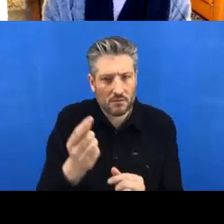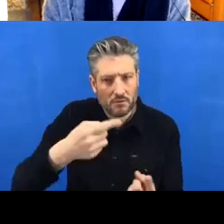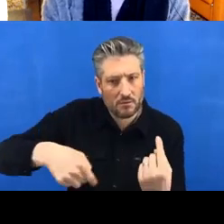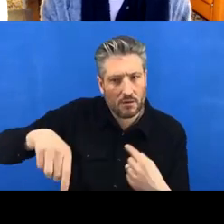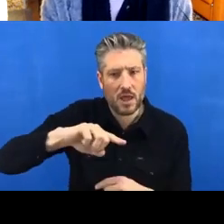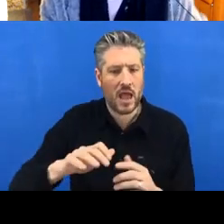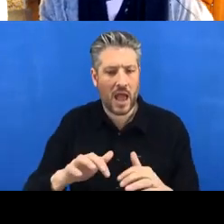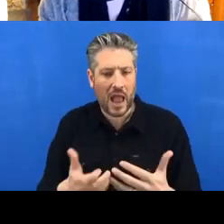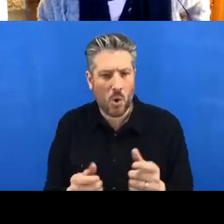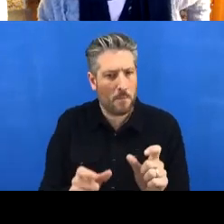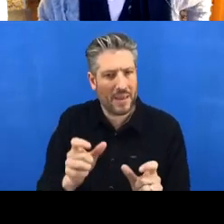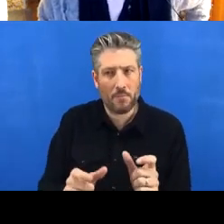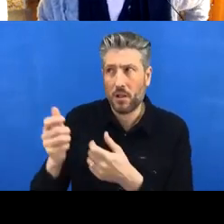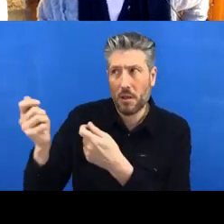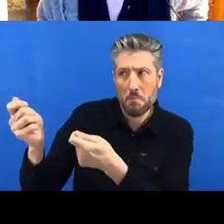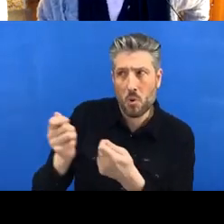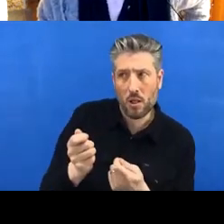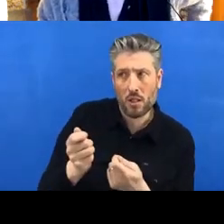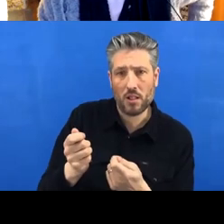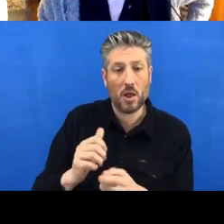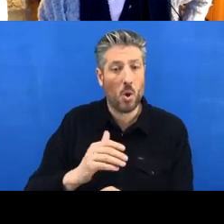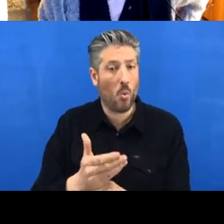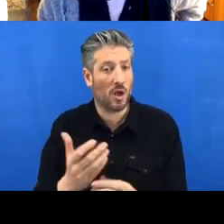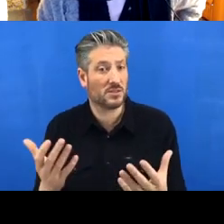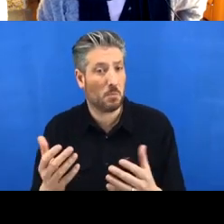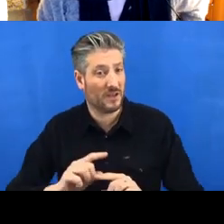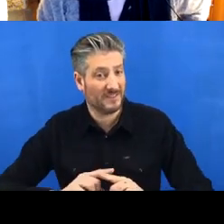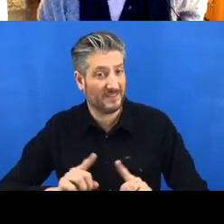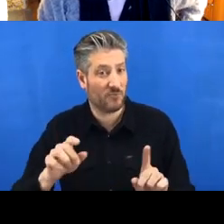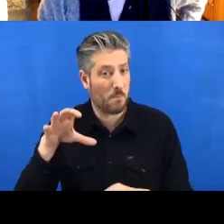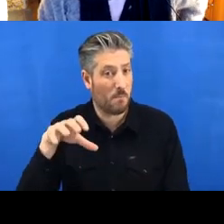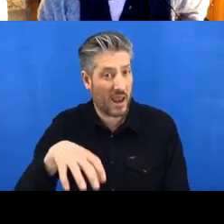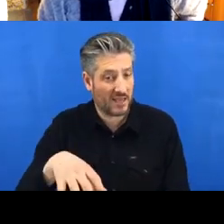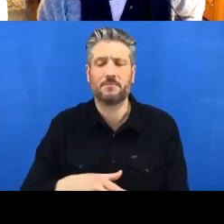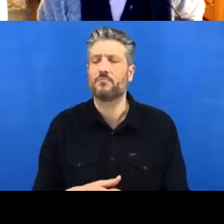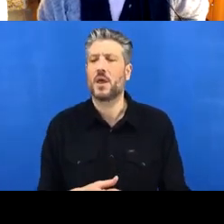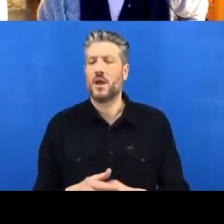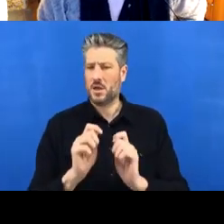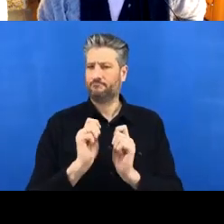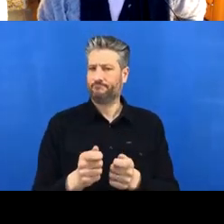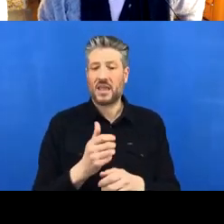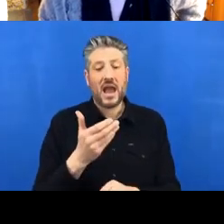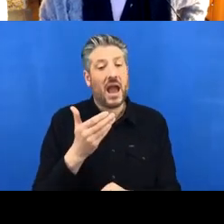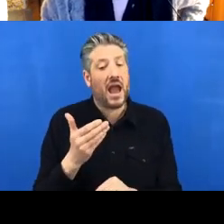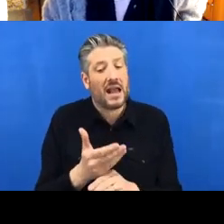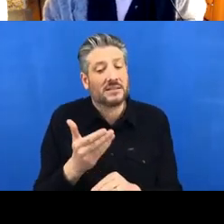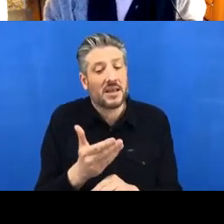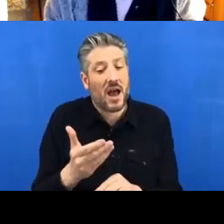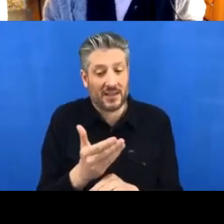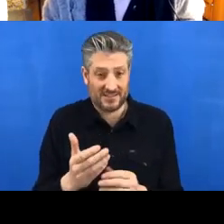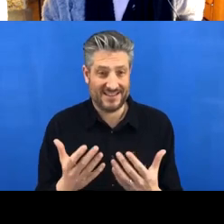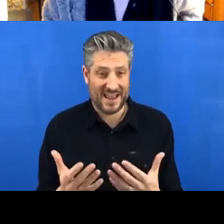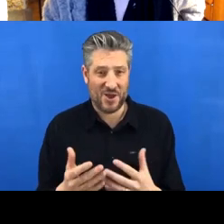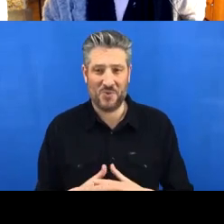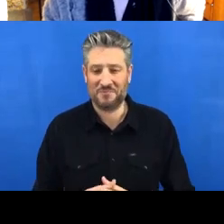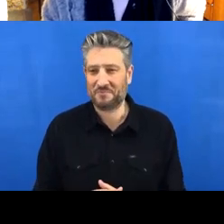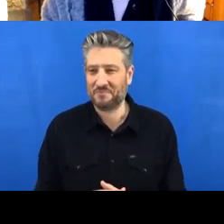So exercise three, this is where I might lose you, so that's why there's a grim reaper mascot